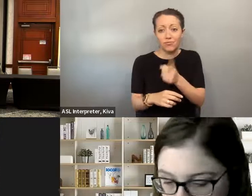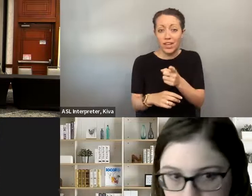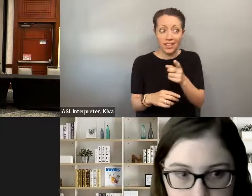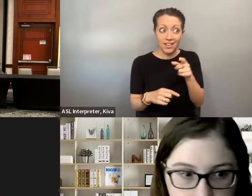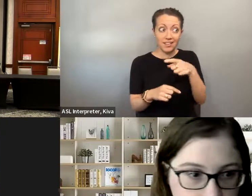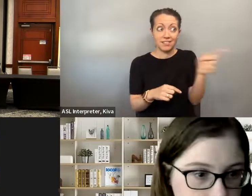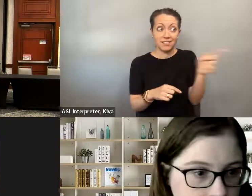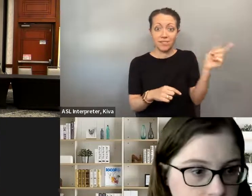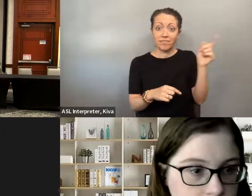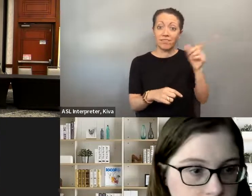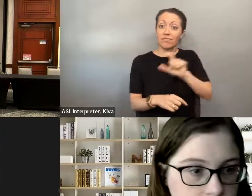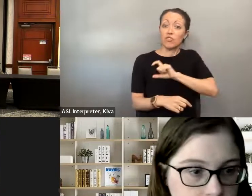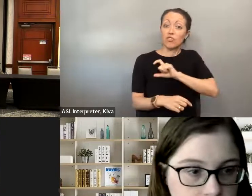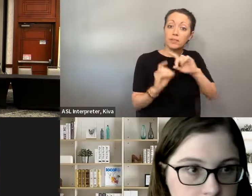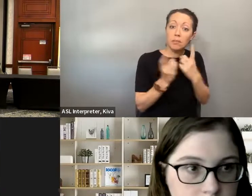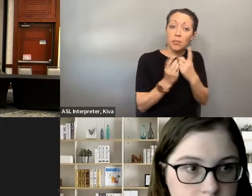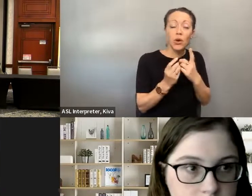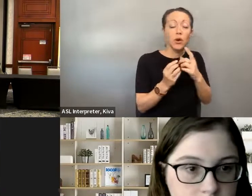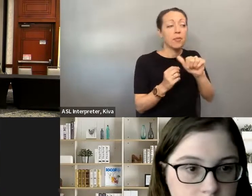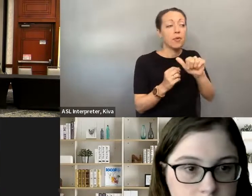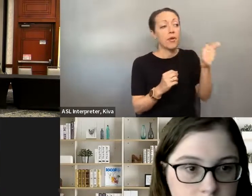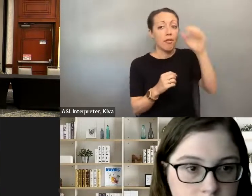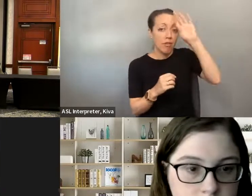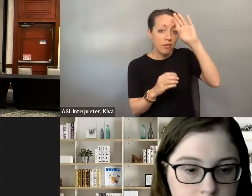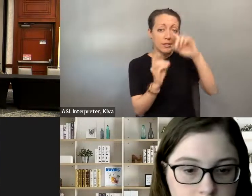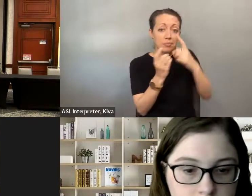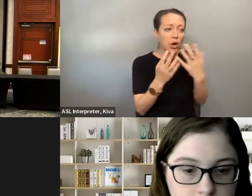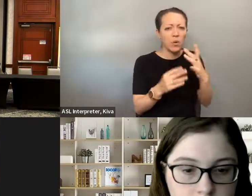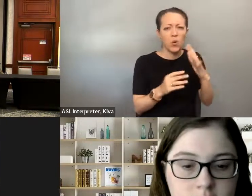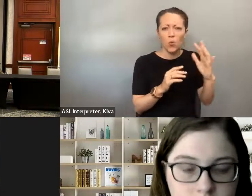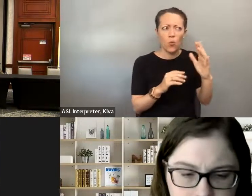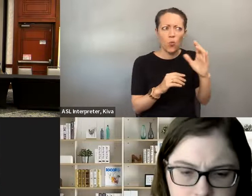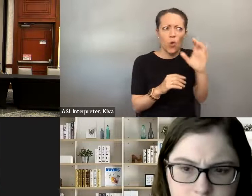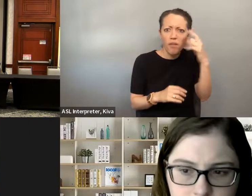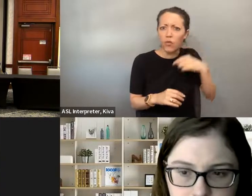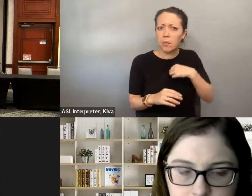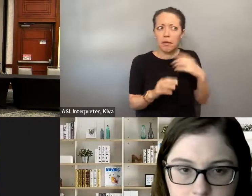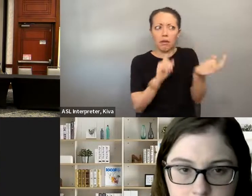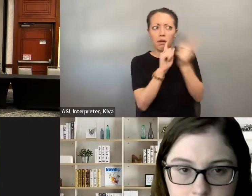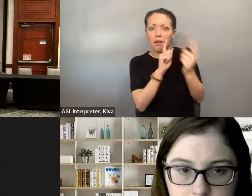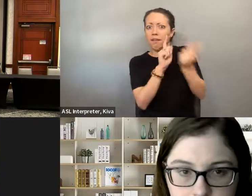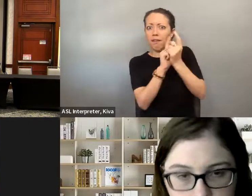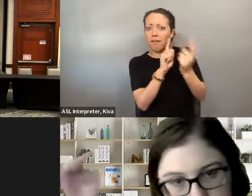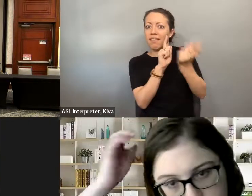within the city like at the sheriff's department, and, you know, and the management, and it didn't matter, they would come and seek